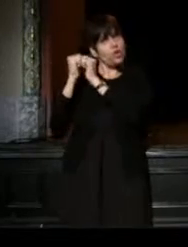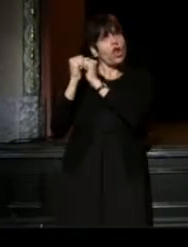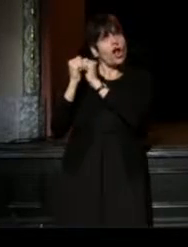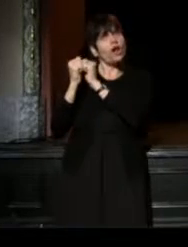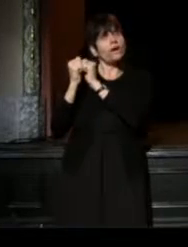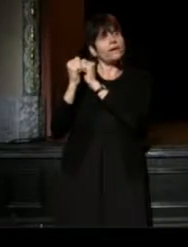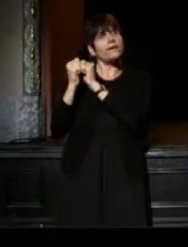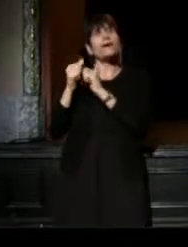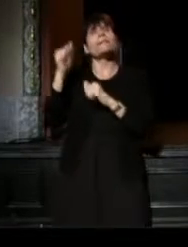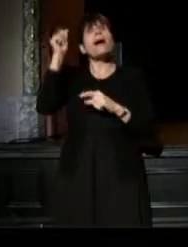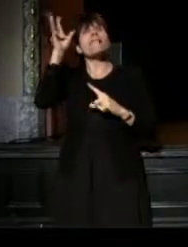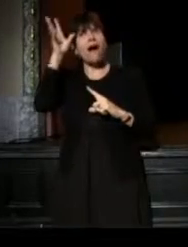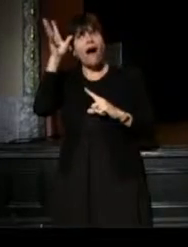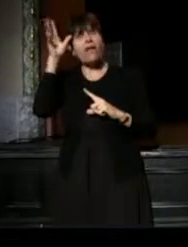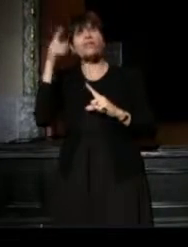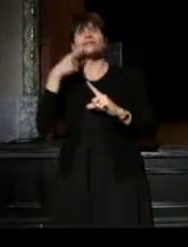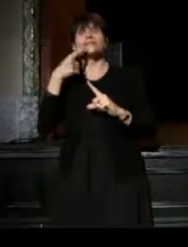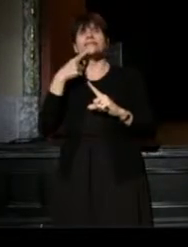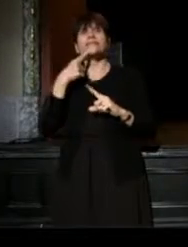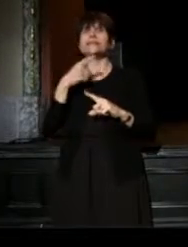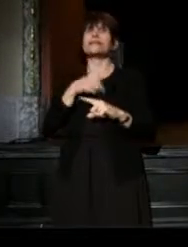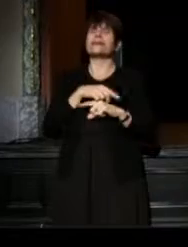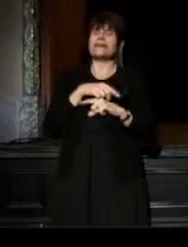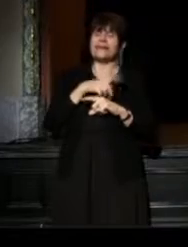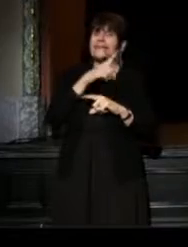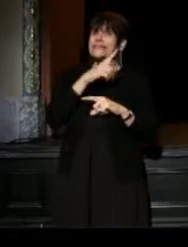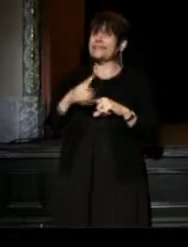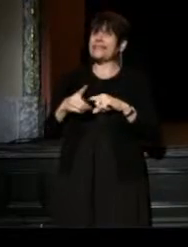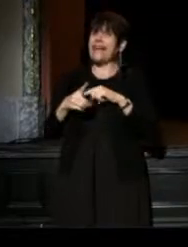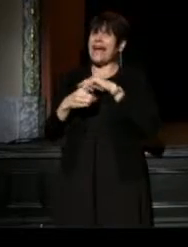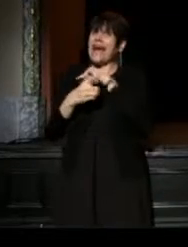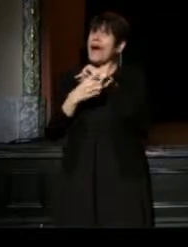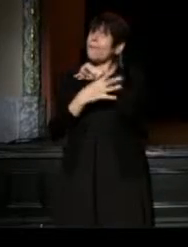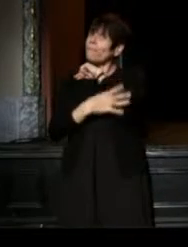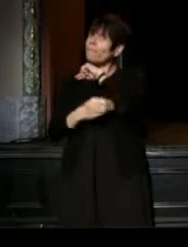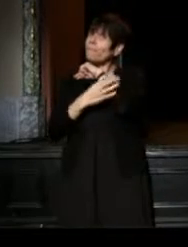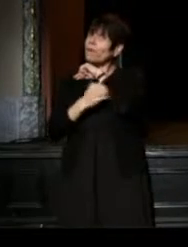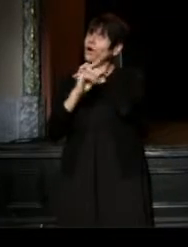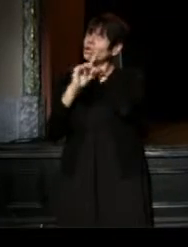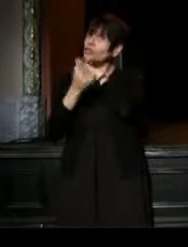Then it was my father who said "It's a damn poor dog that can't wag his own tail, little girl."